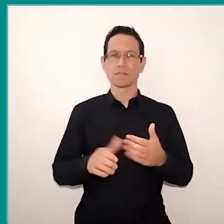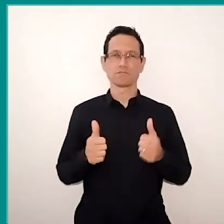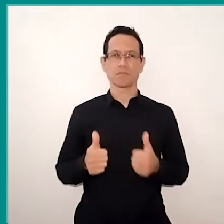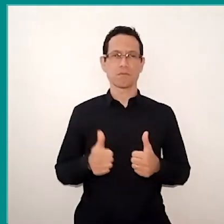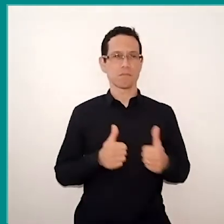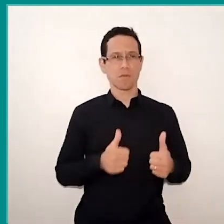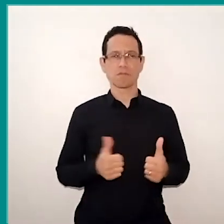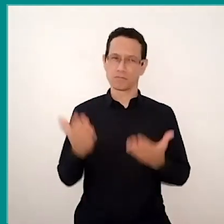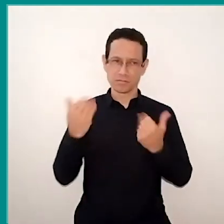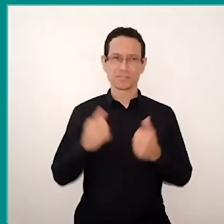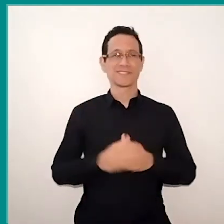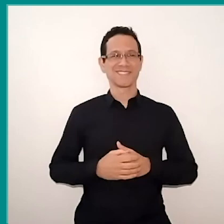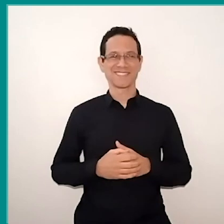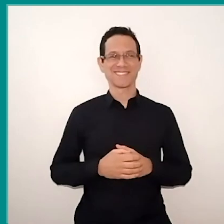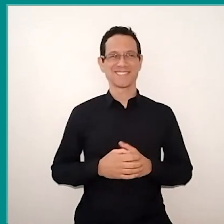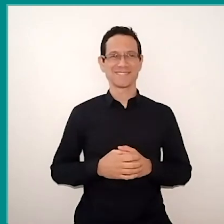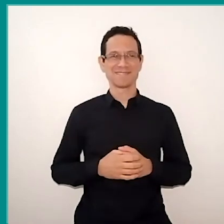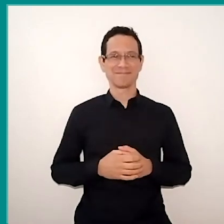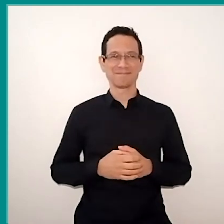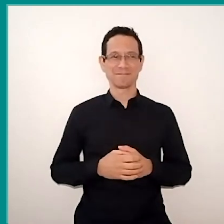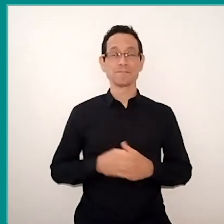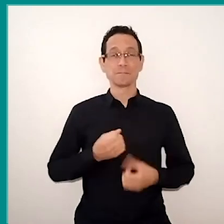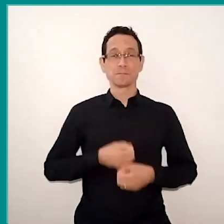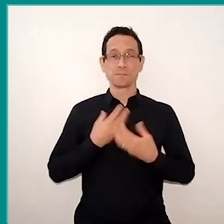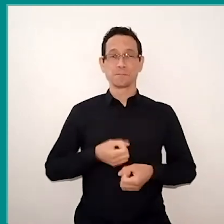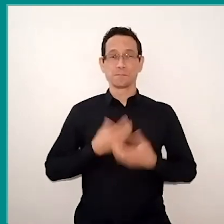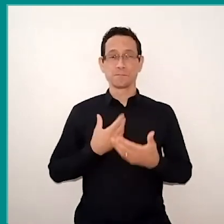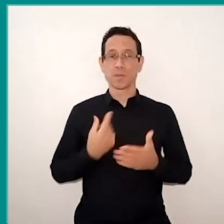Is good. They asked me here in the chat the age of the students.